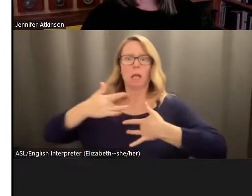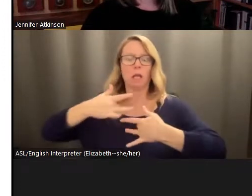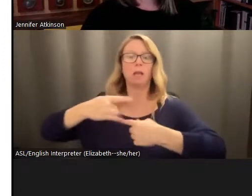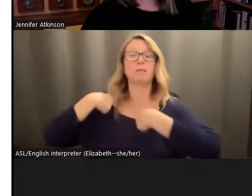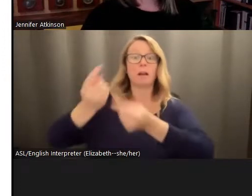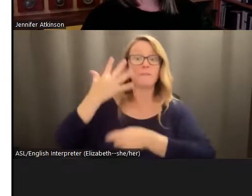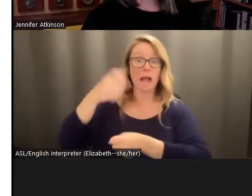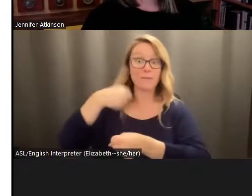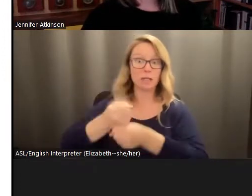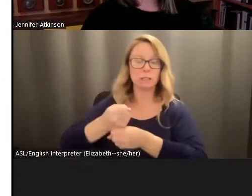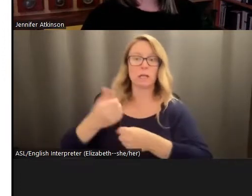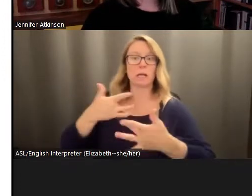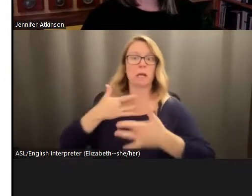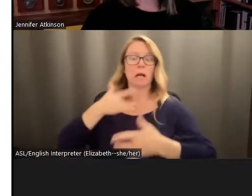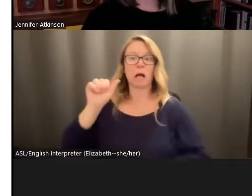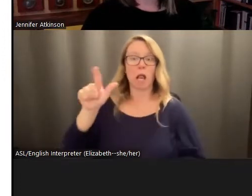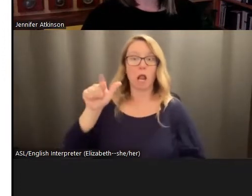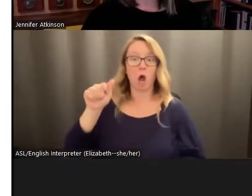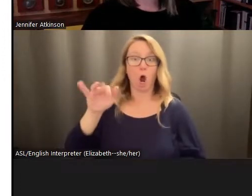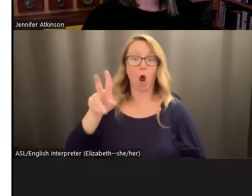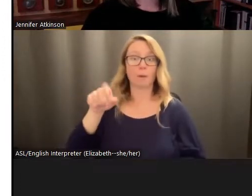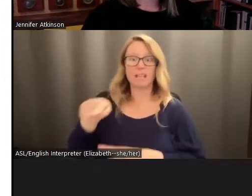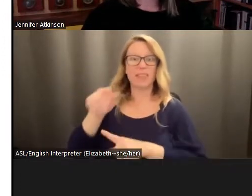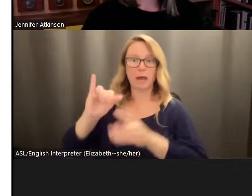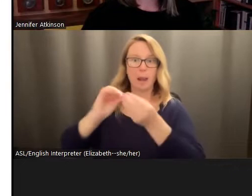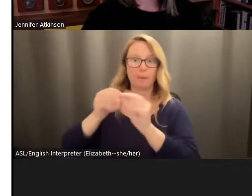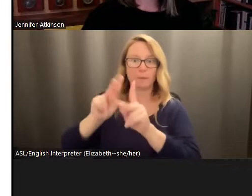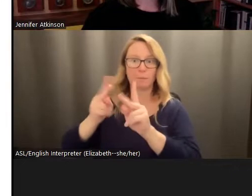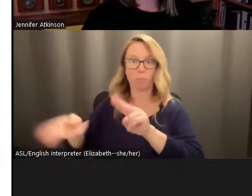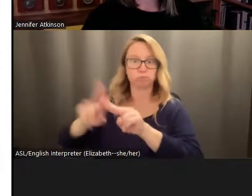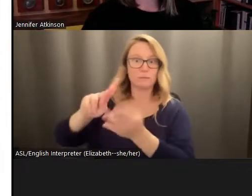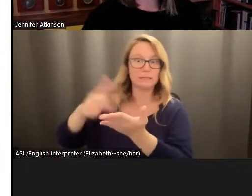alarm segment has almost doubled in size. It is now 33% of US